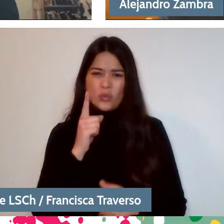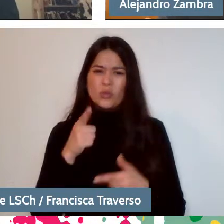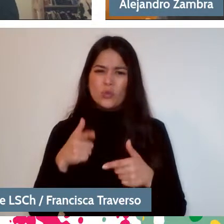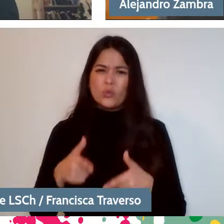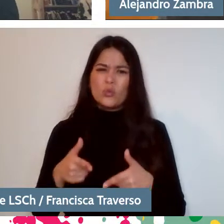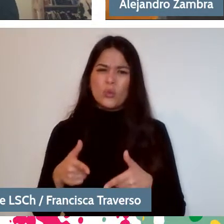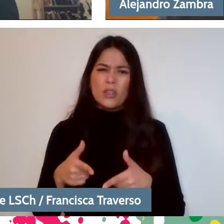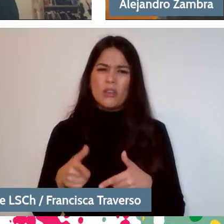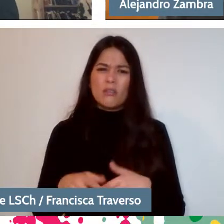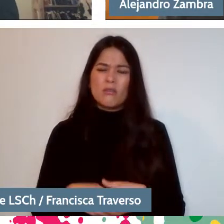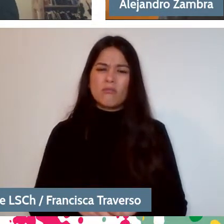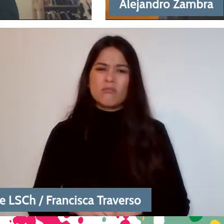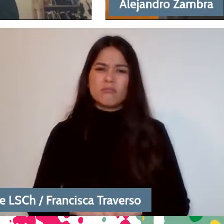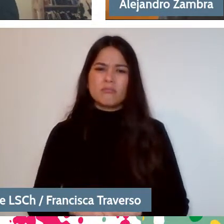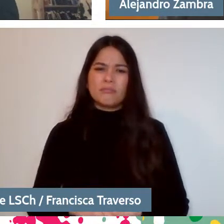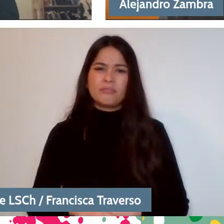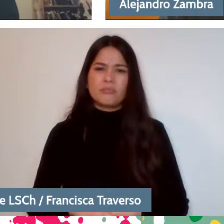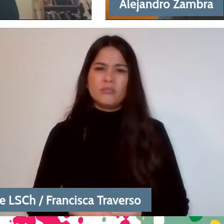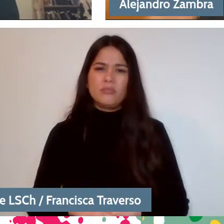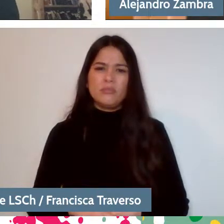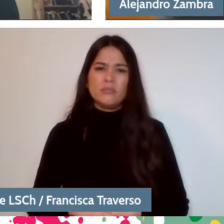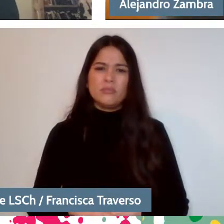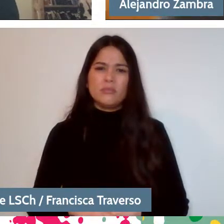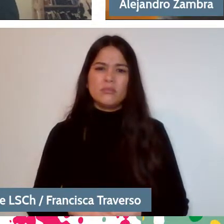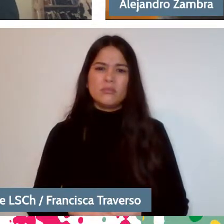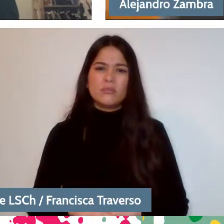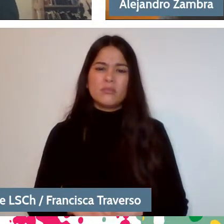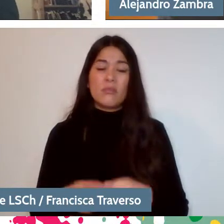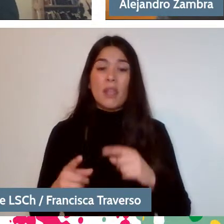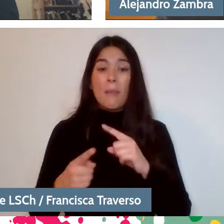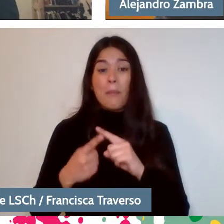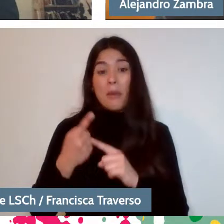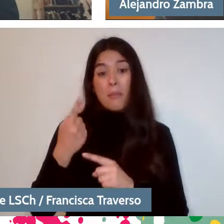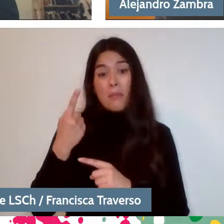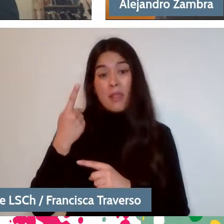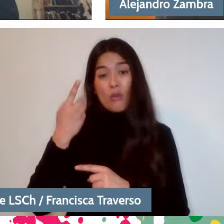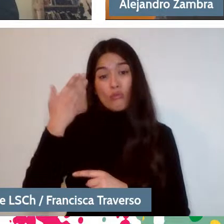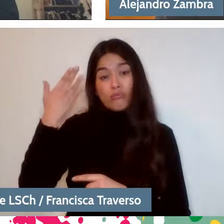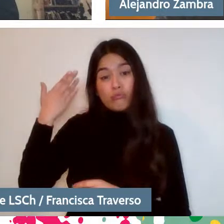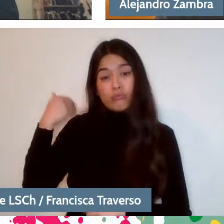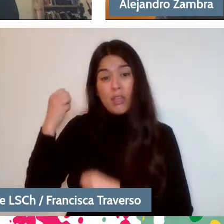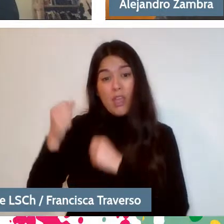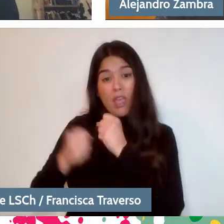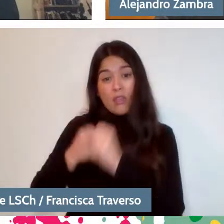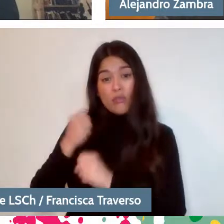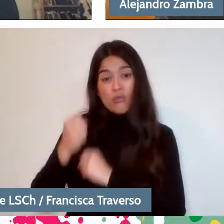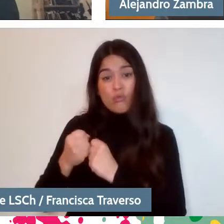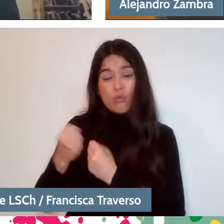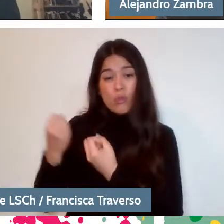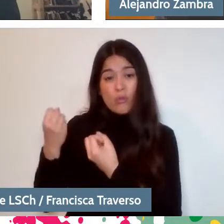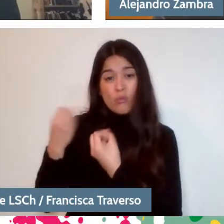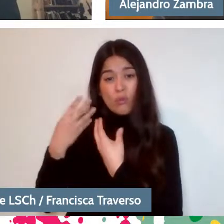and in the first years of education many don't.